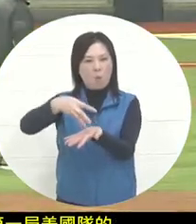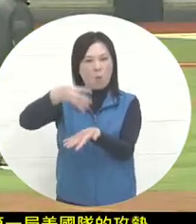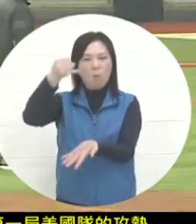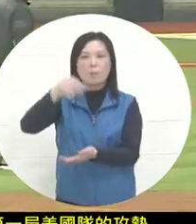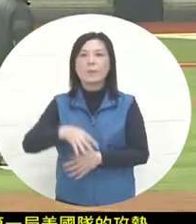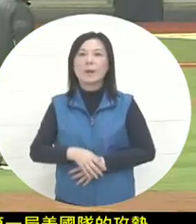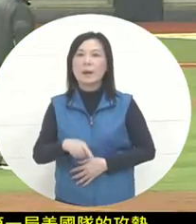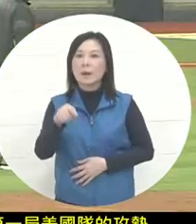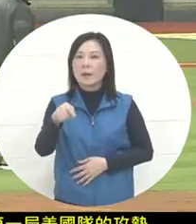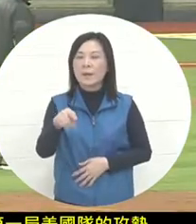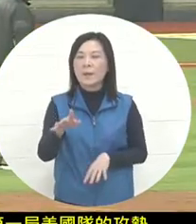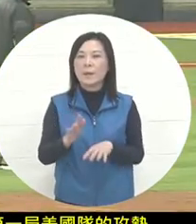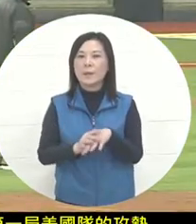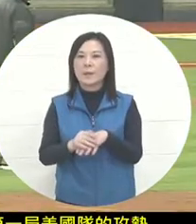has lasted more than one round now.